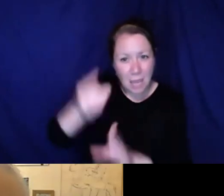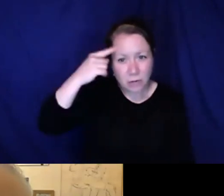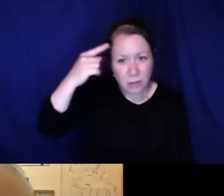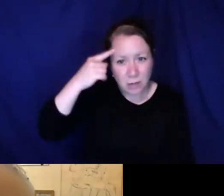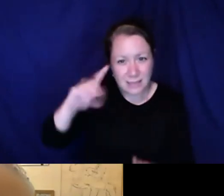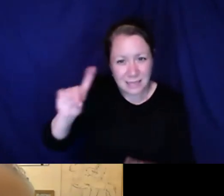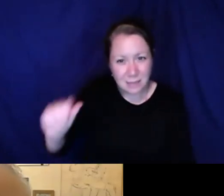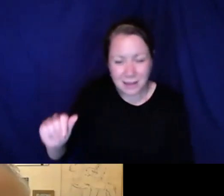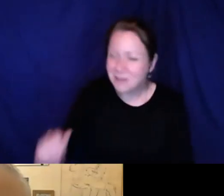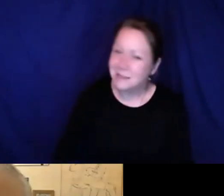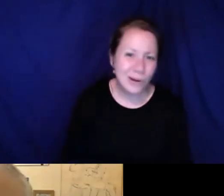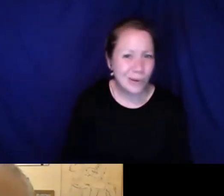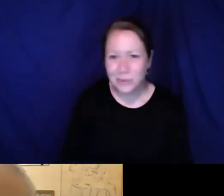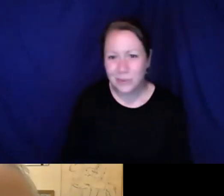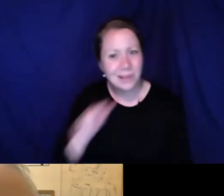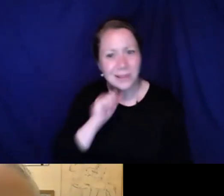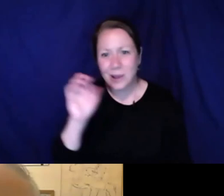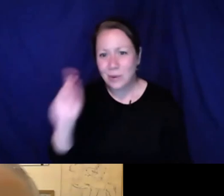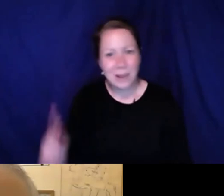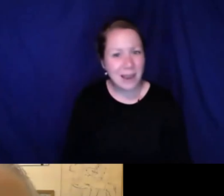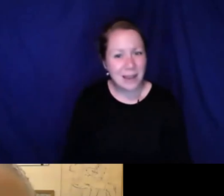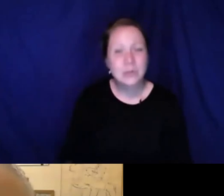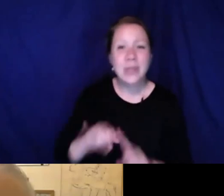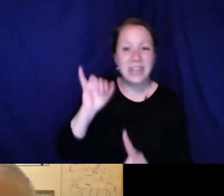to blame things like gun violence across